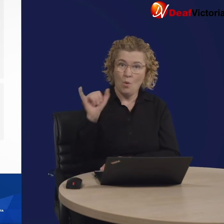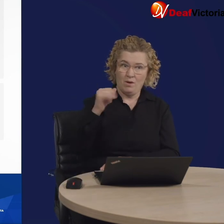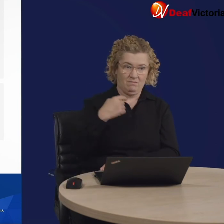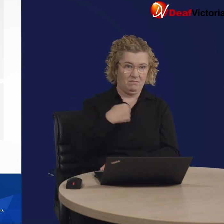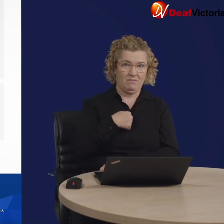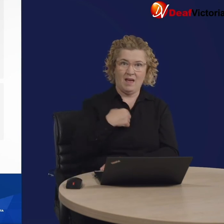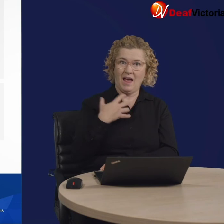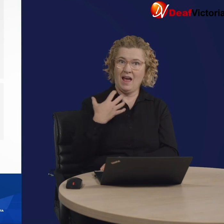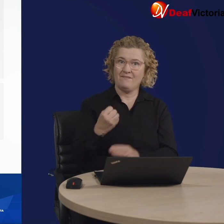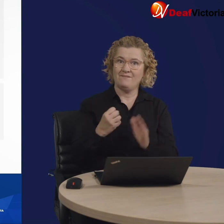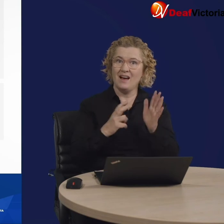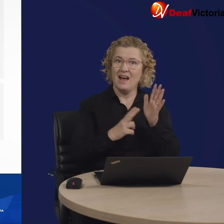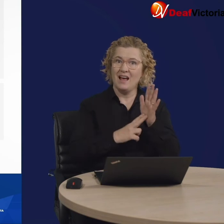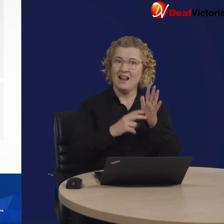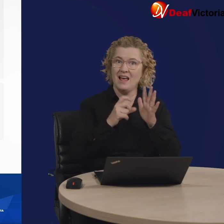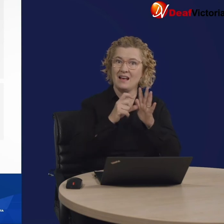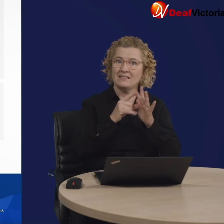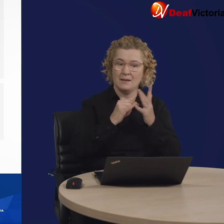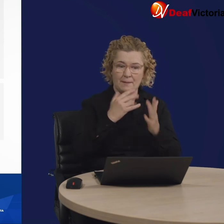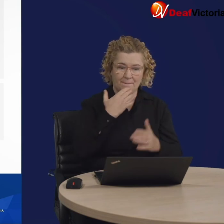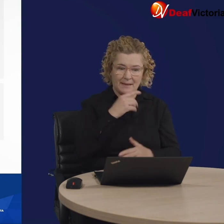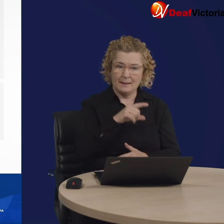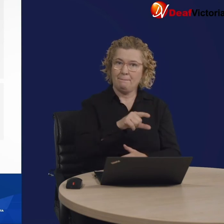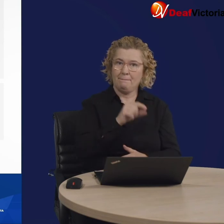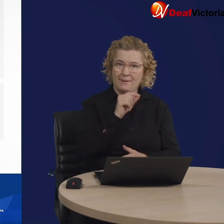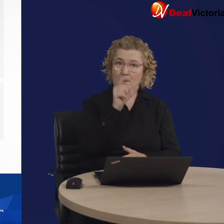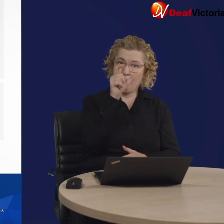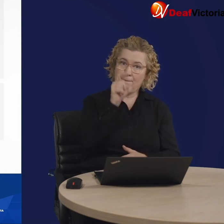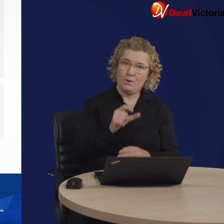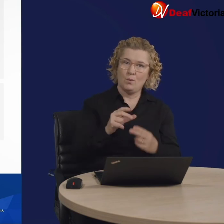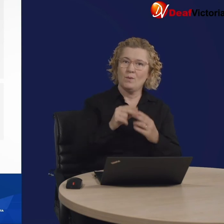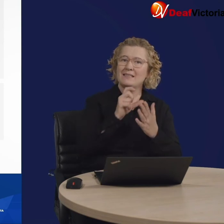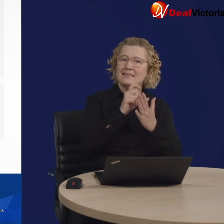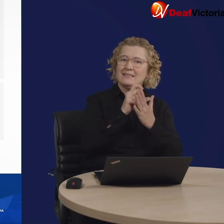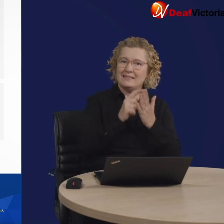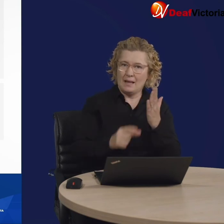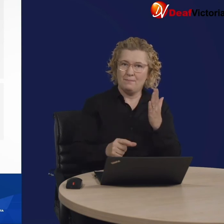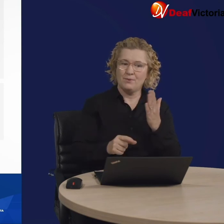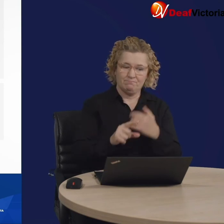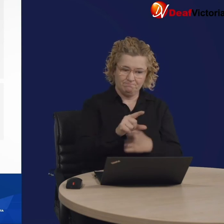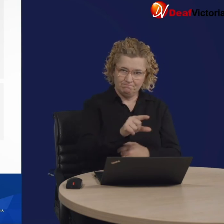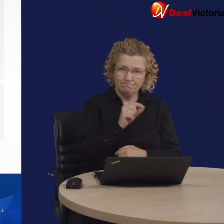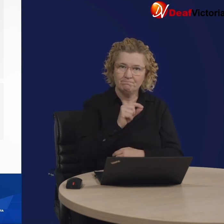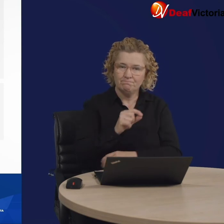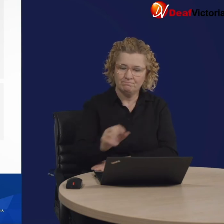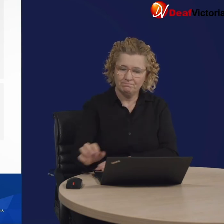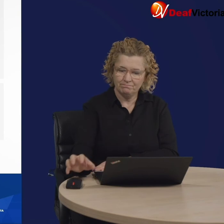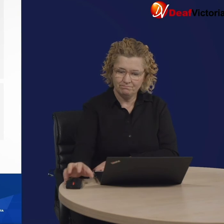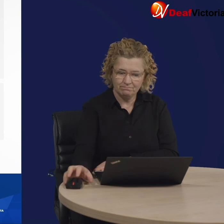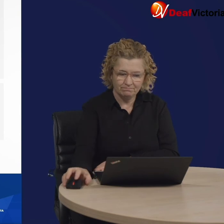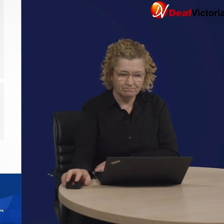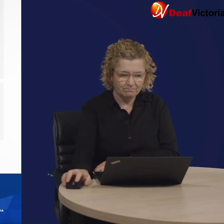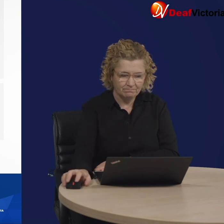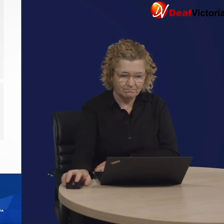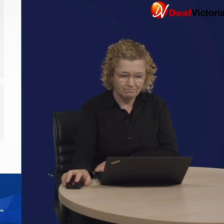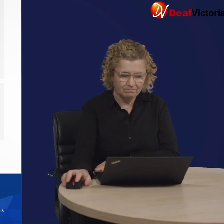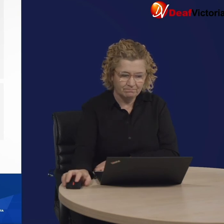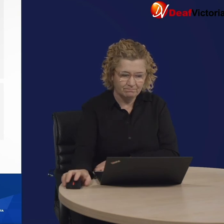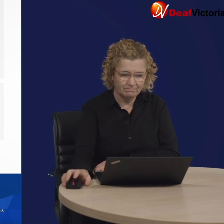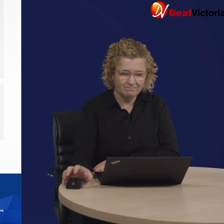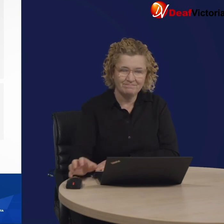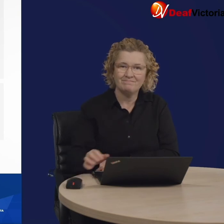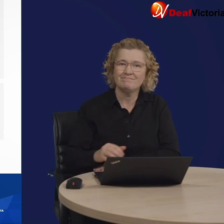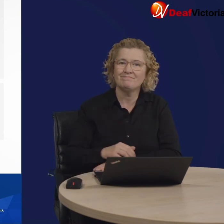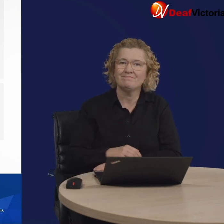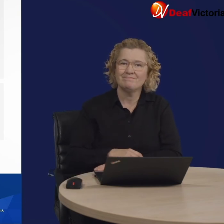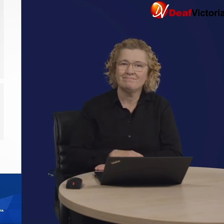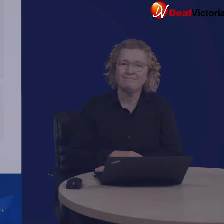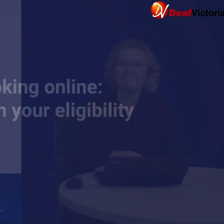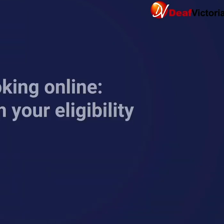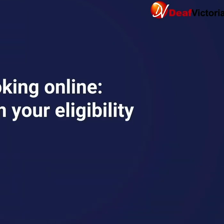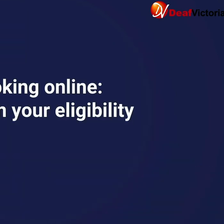or if I have an NDIS plan I can pick "Person with a disability."